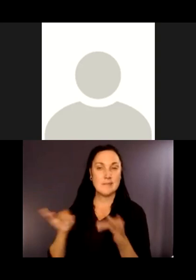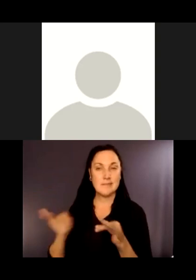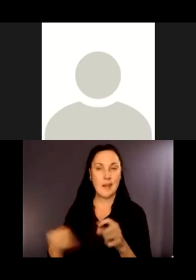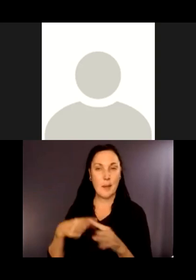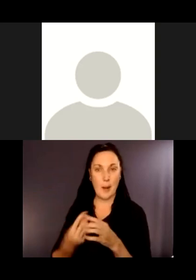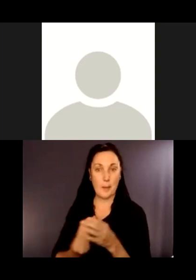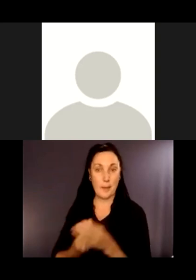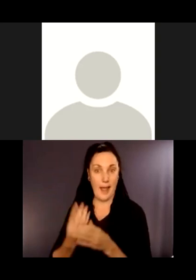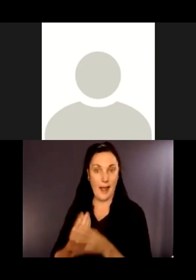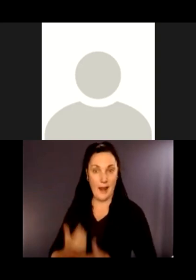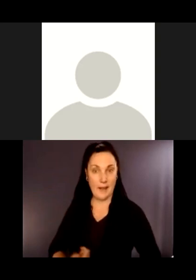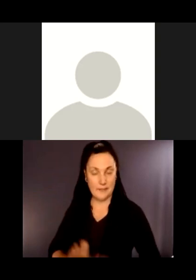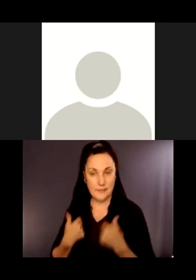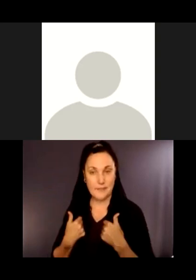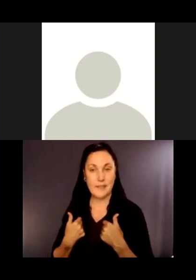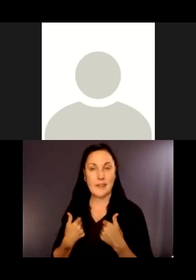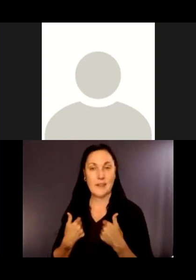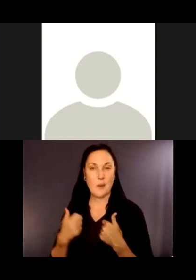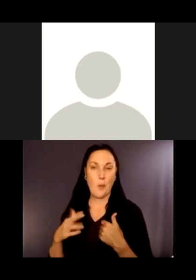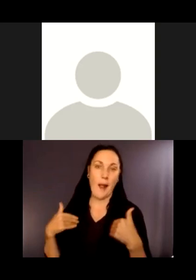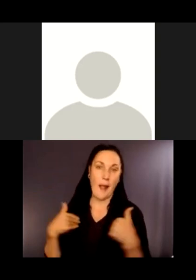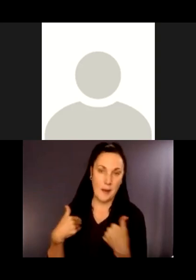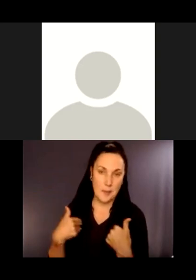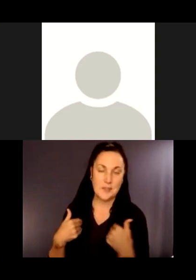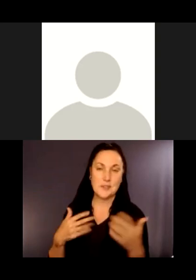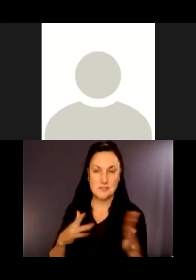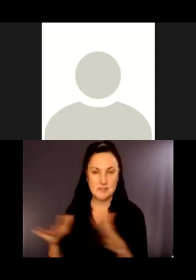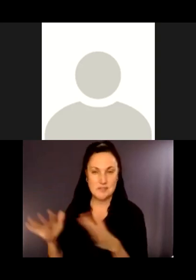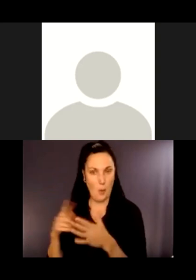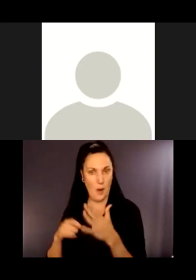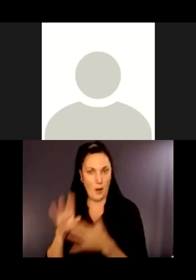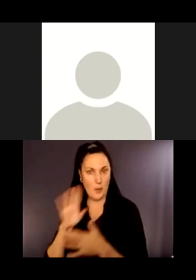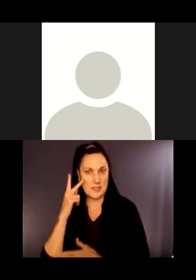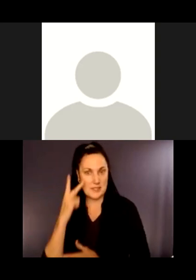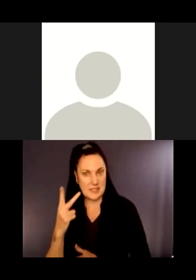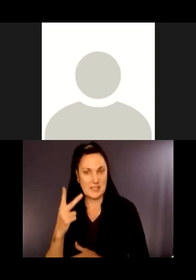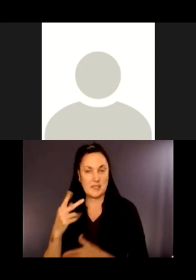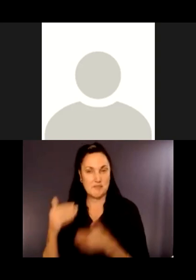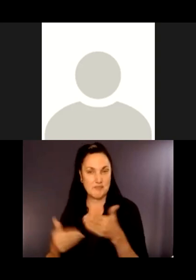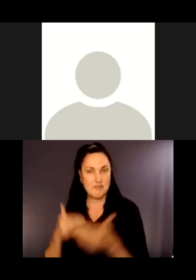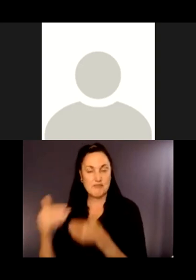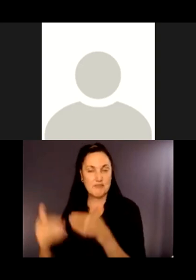the plant life or the animals, things that I would see along the way.